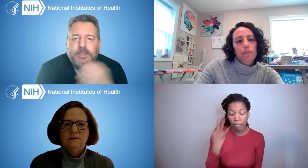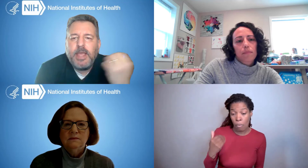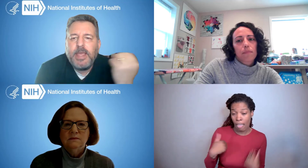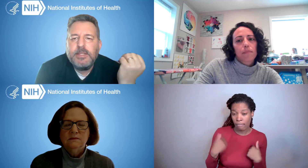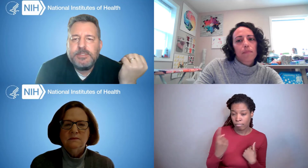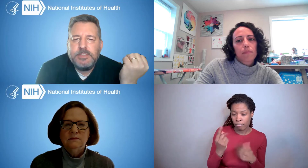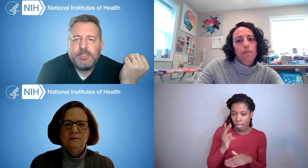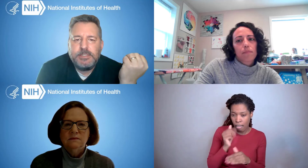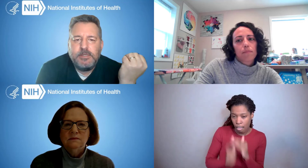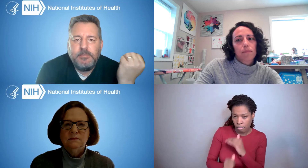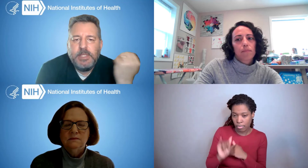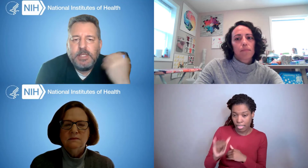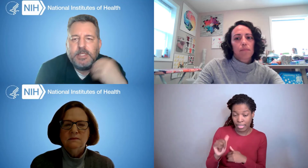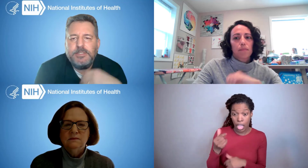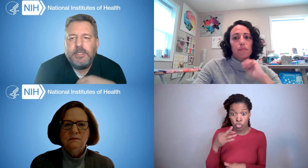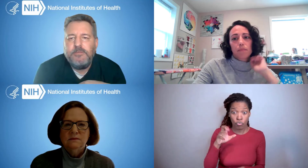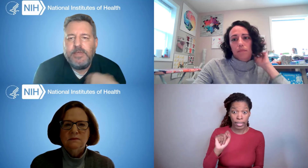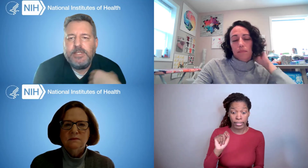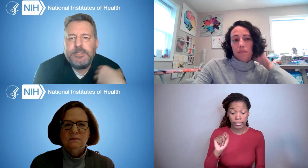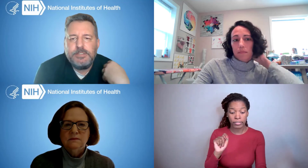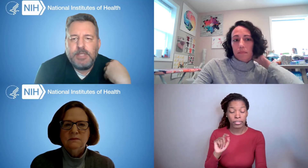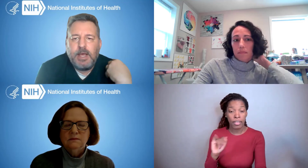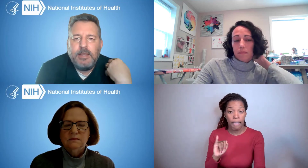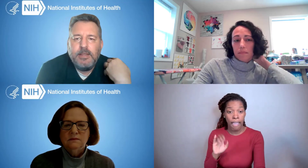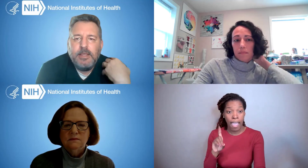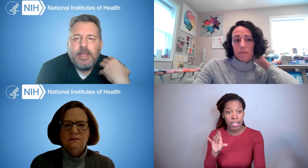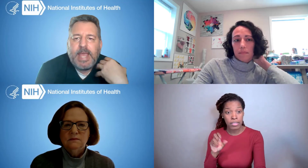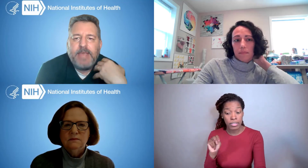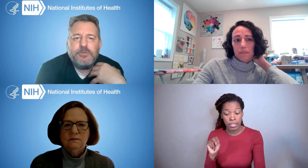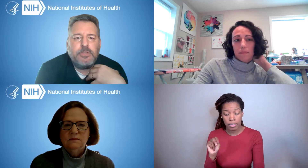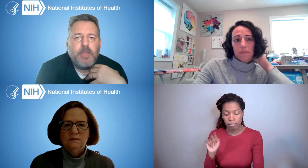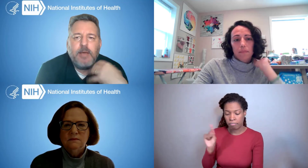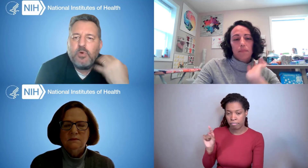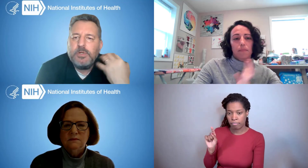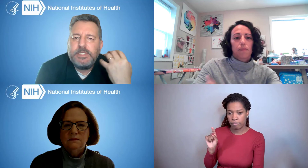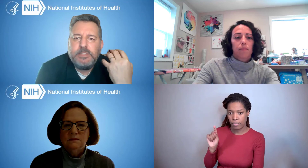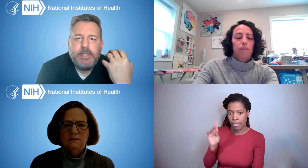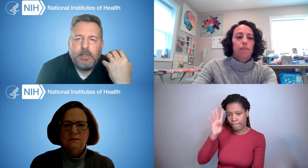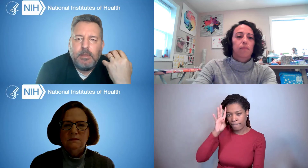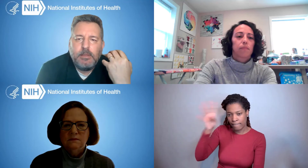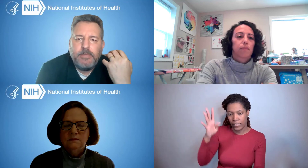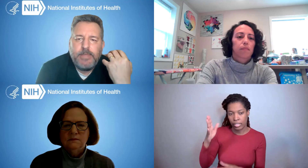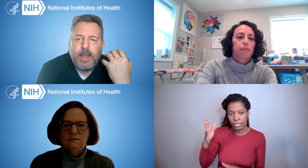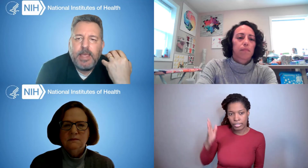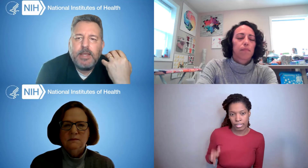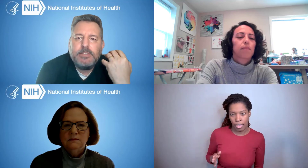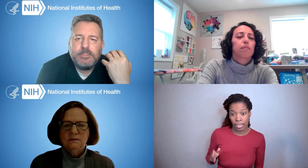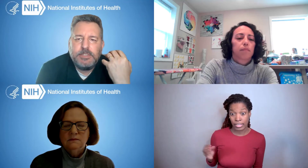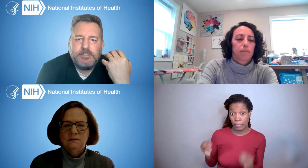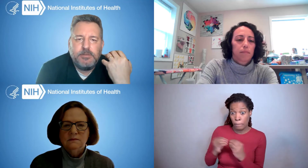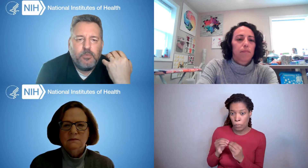The iEdison system is the invention side and there's a lot more detail in that Edison system.